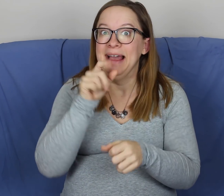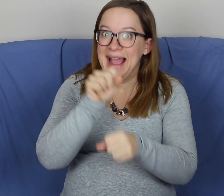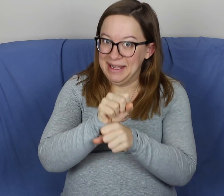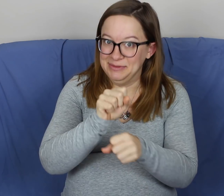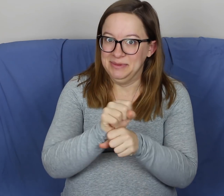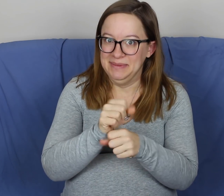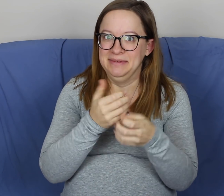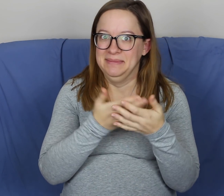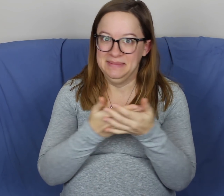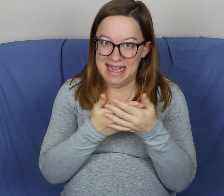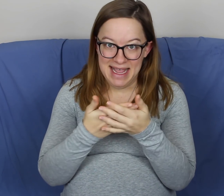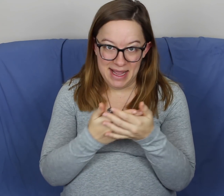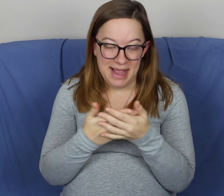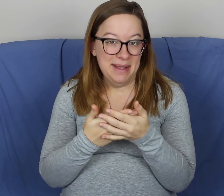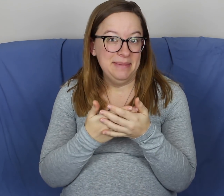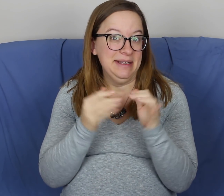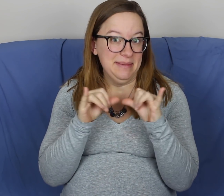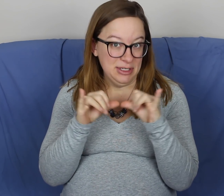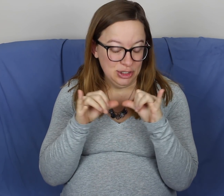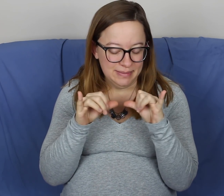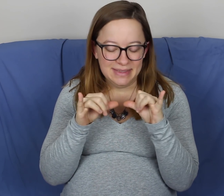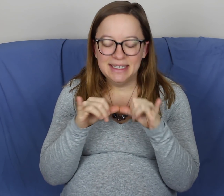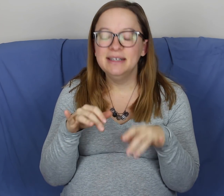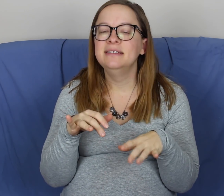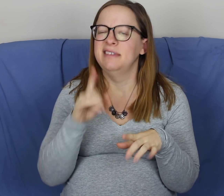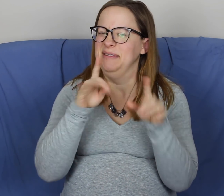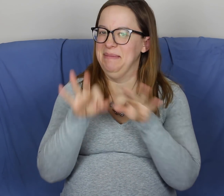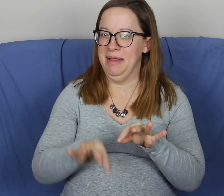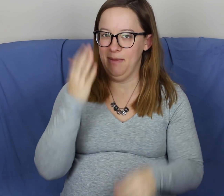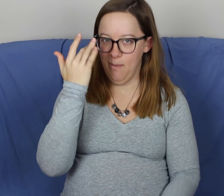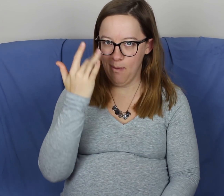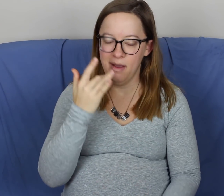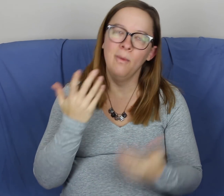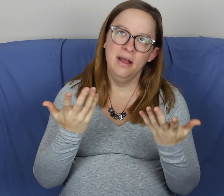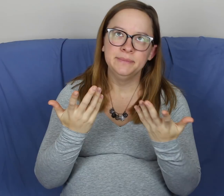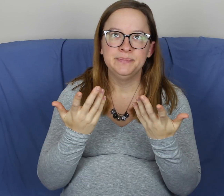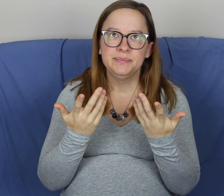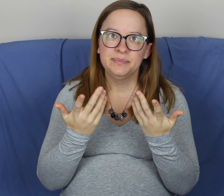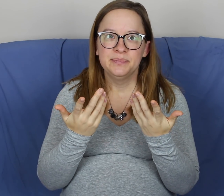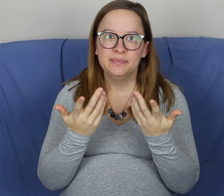I'm gonna tell you what the actual baby measurements are. I'll explain why.... well...